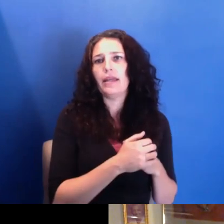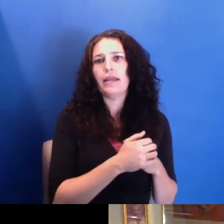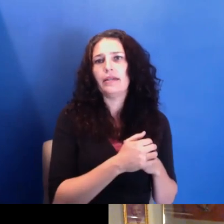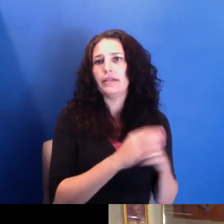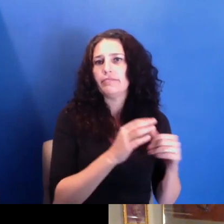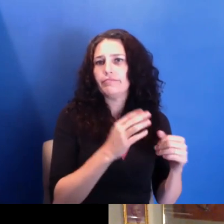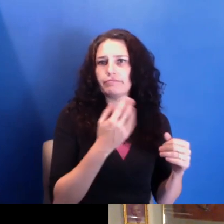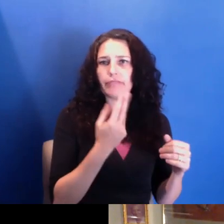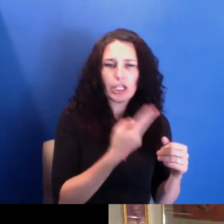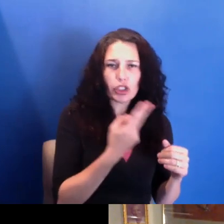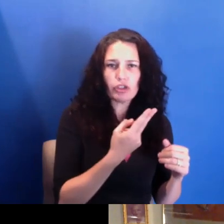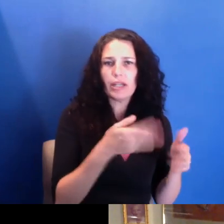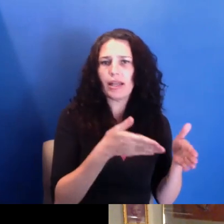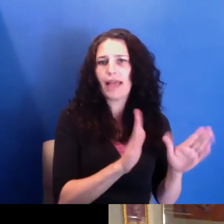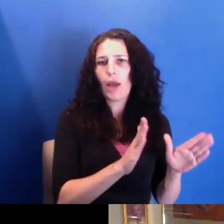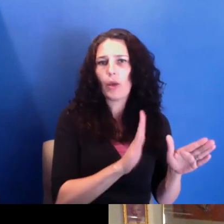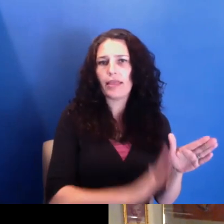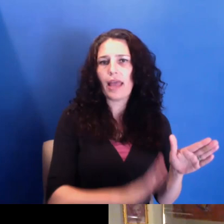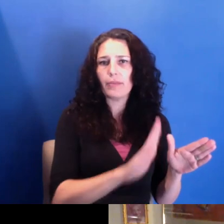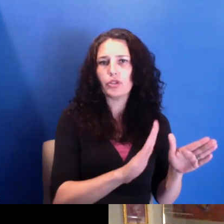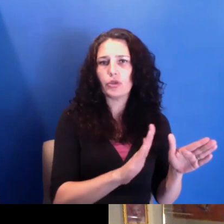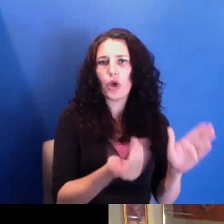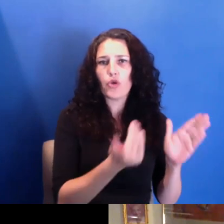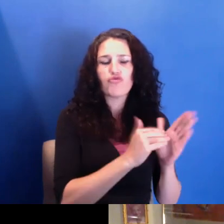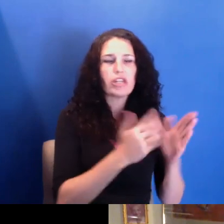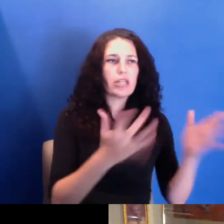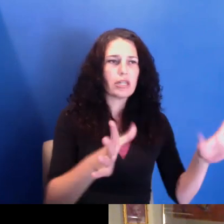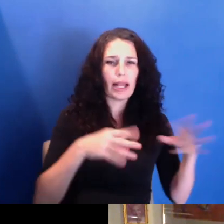reclaim this-- this family narrative. It's very important to me.